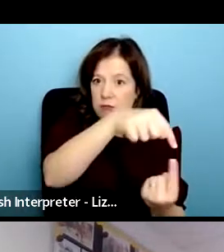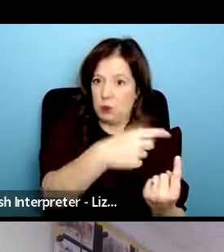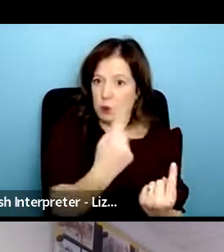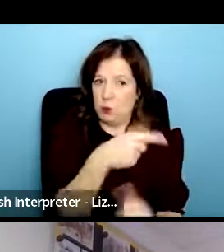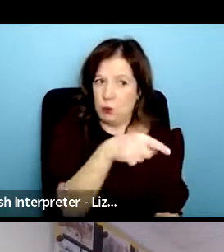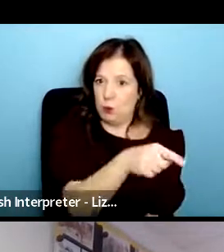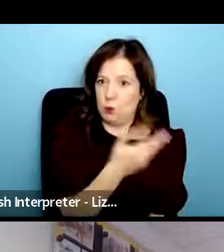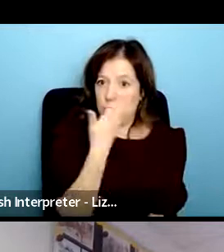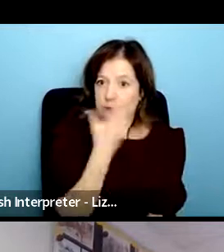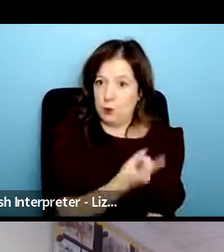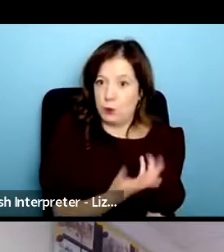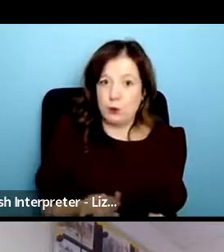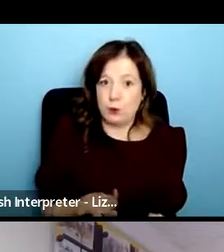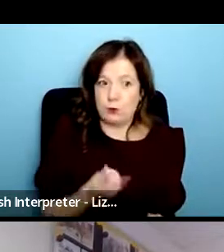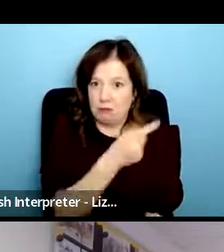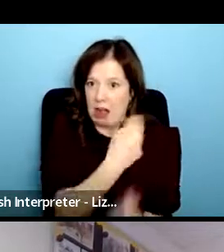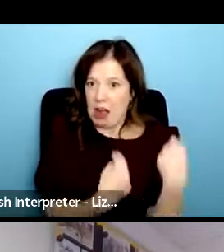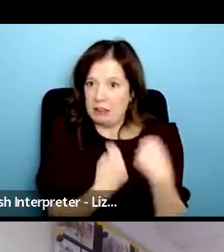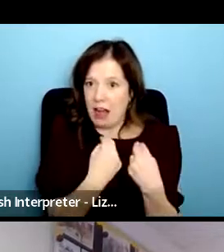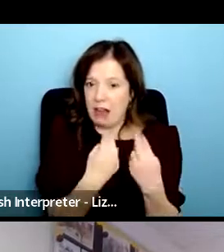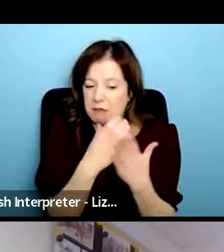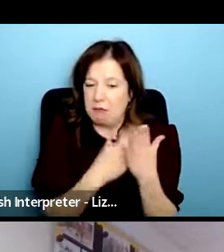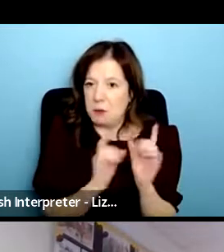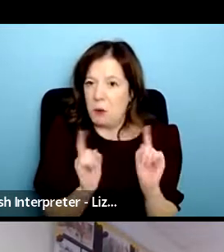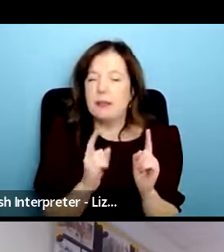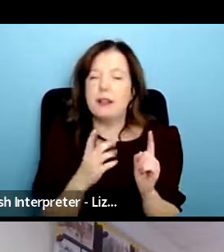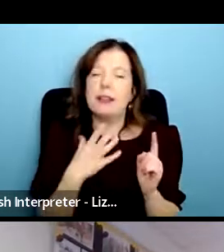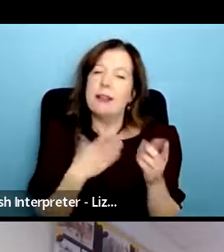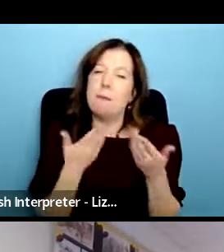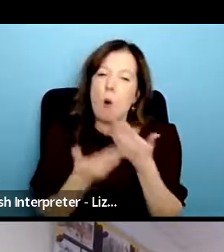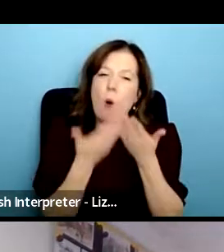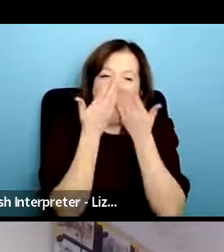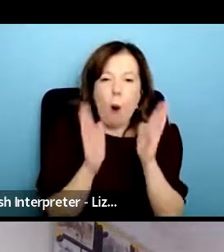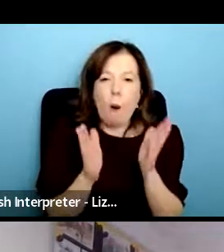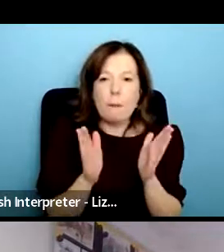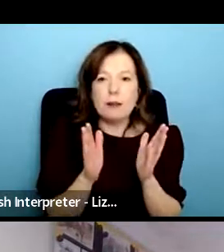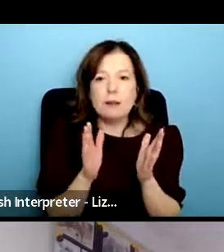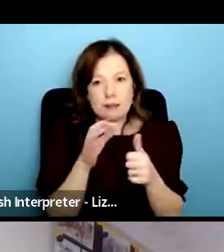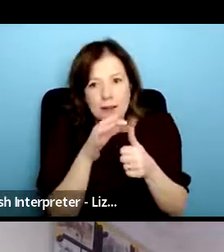who's assessing this so maybe more transparency i mean that's not one thing that's like six